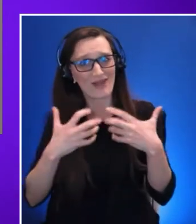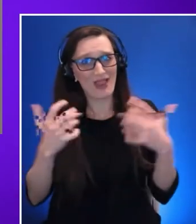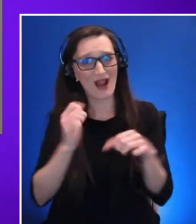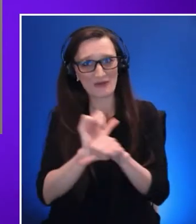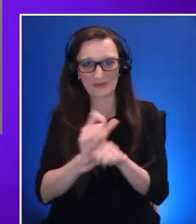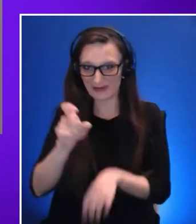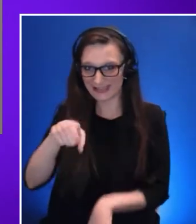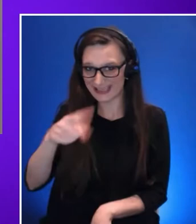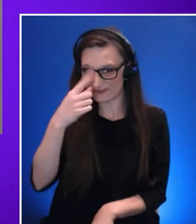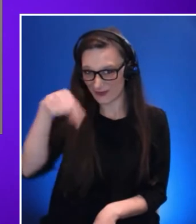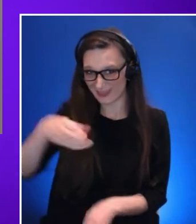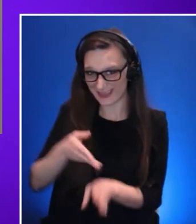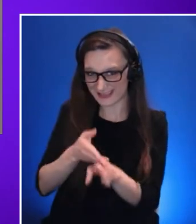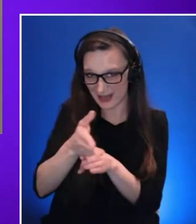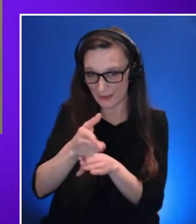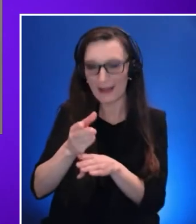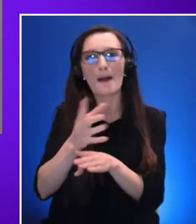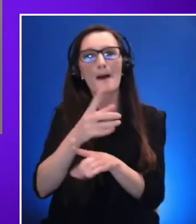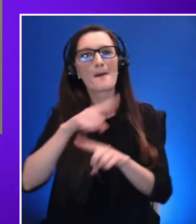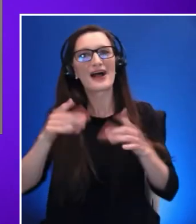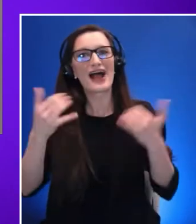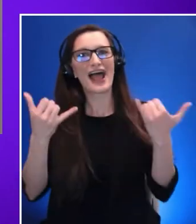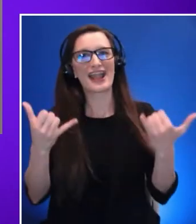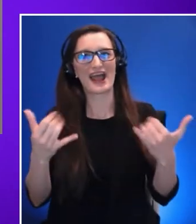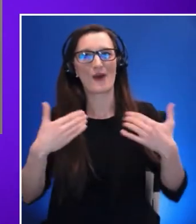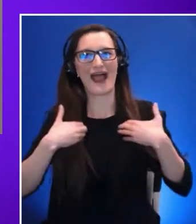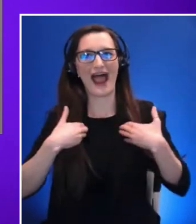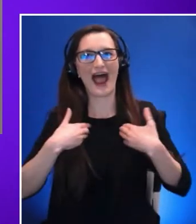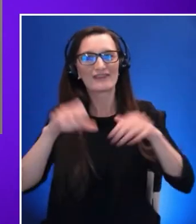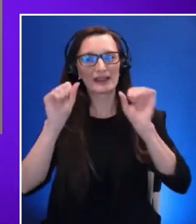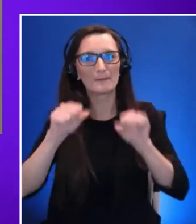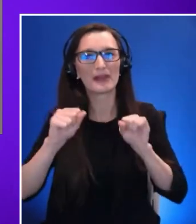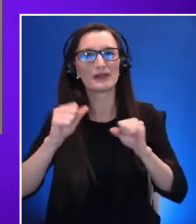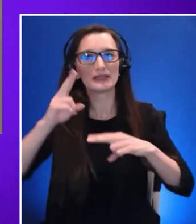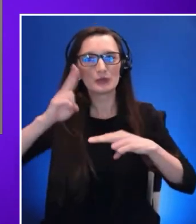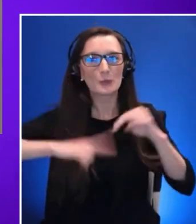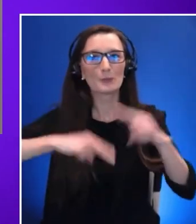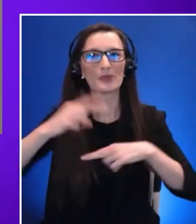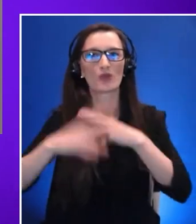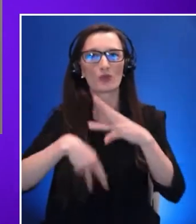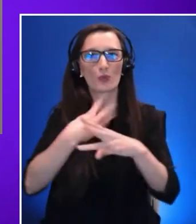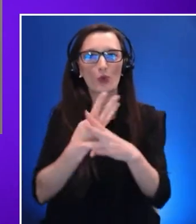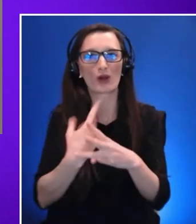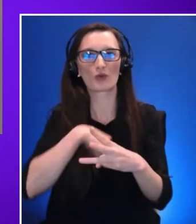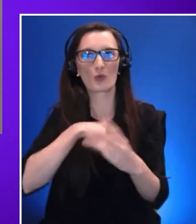to build the world that we want to live in and create more immersive and inclusive experiences.